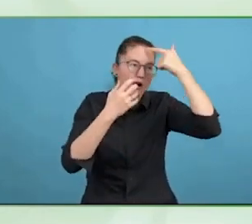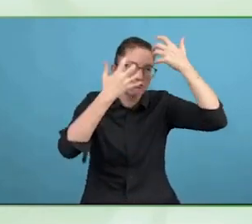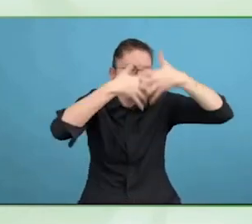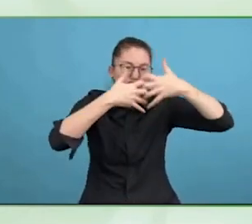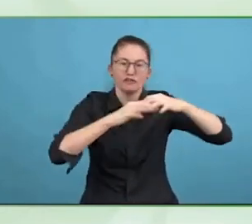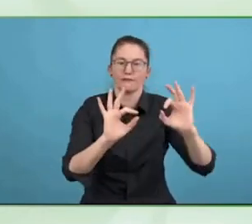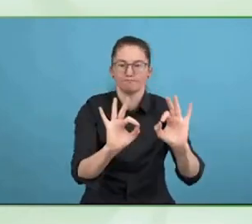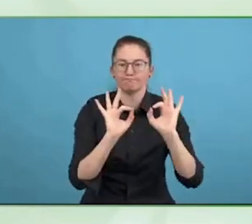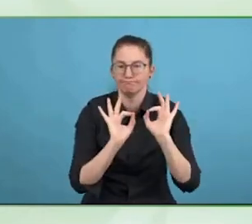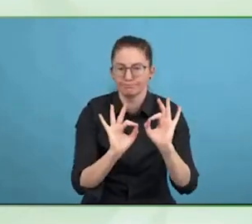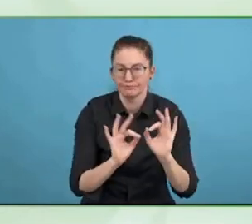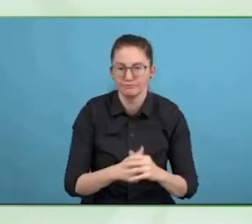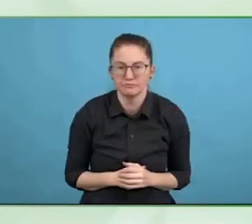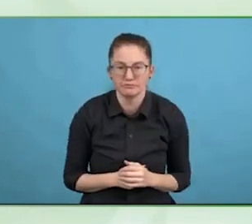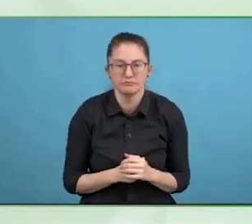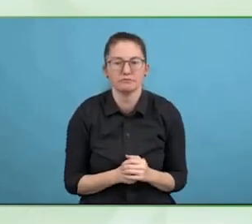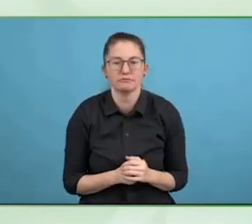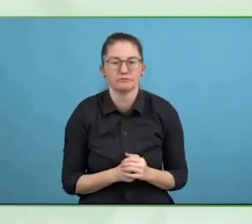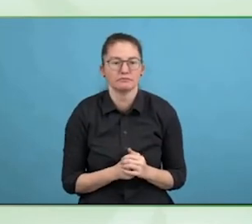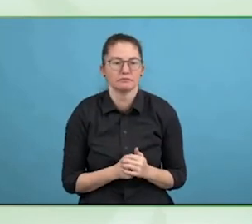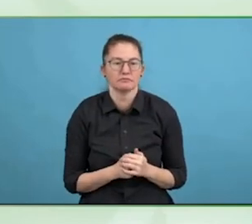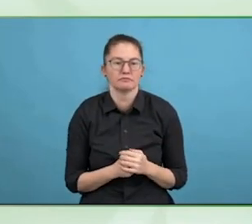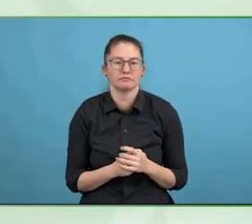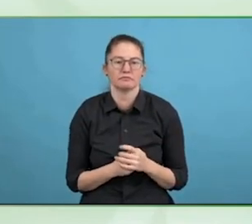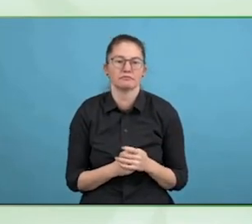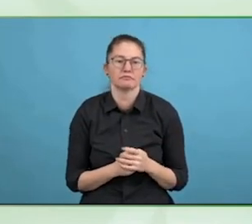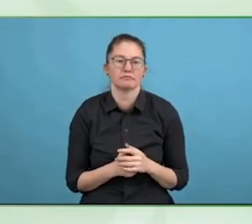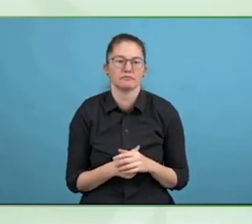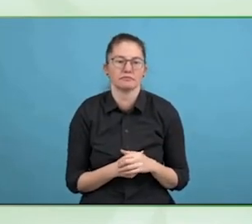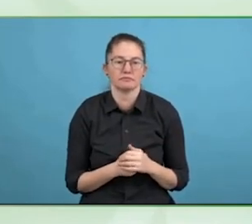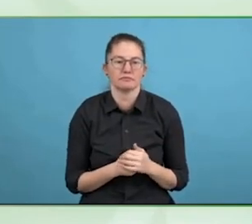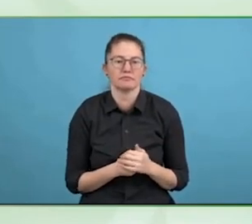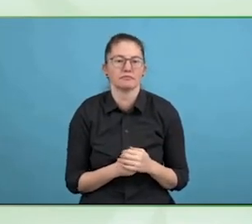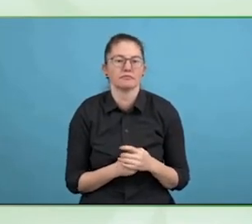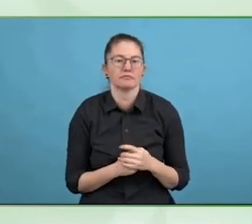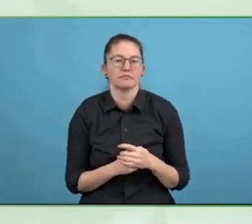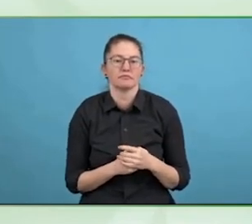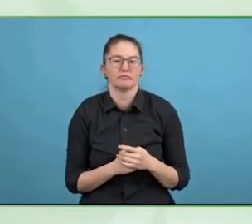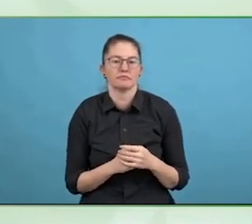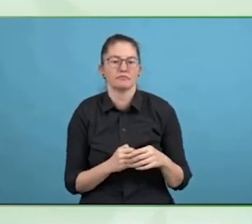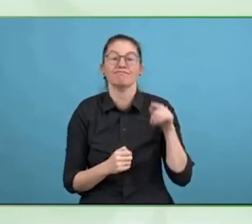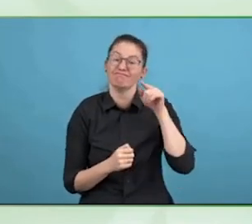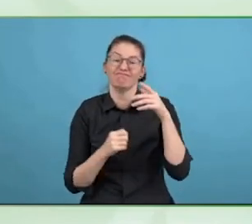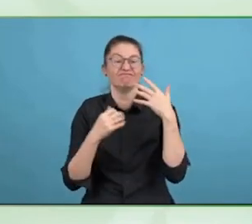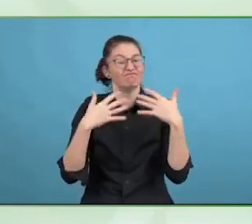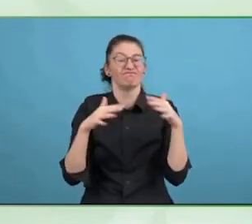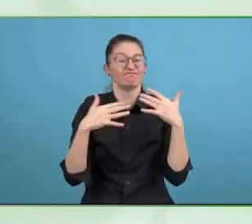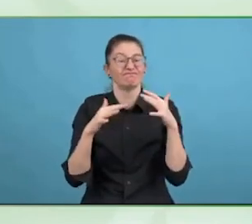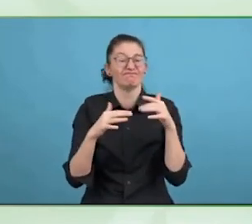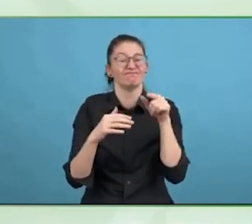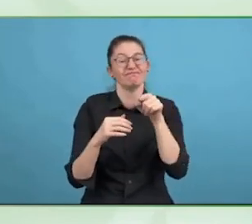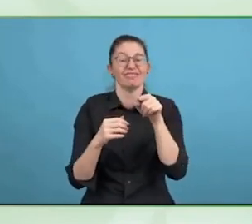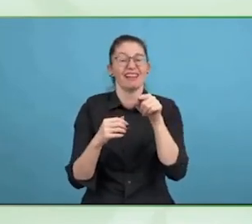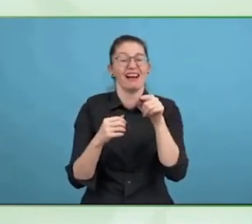accessibility and technology area for two decades, I will date myself now.